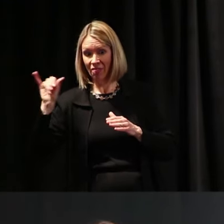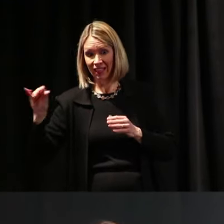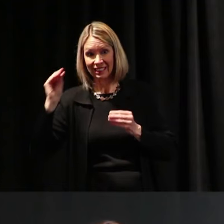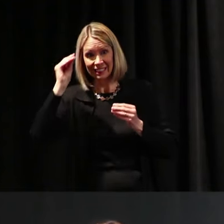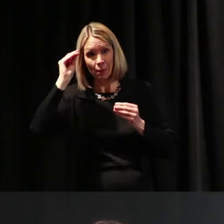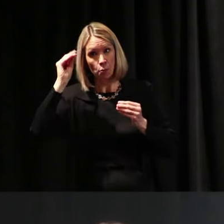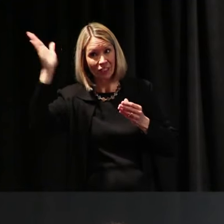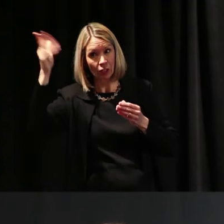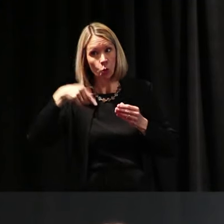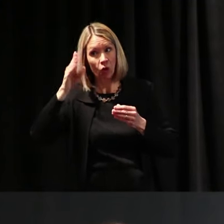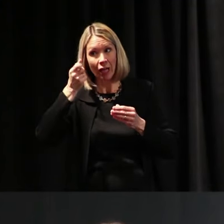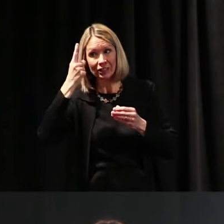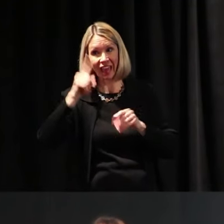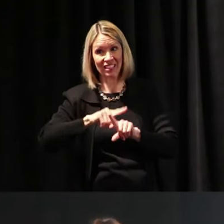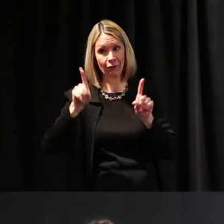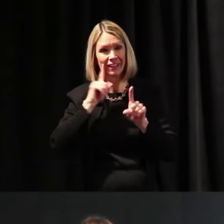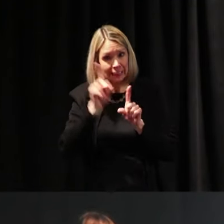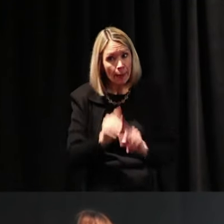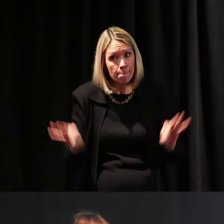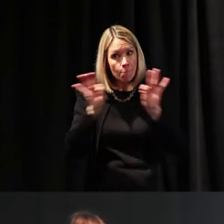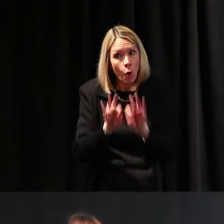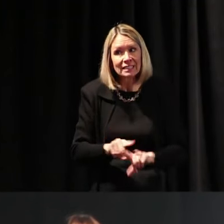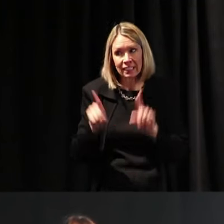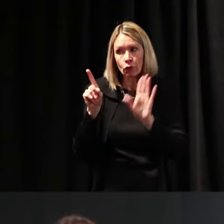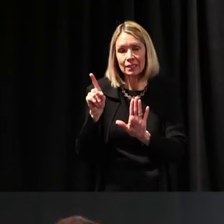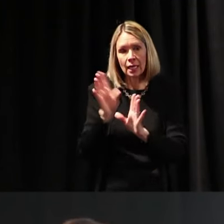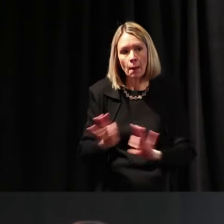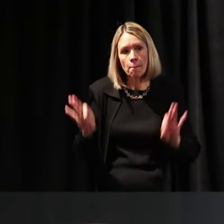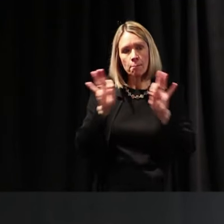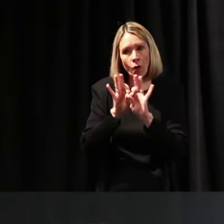It's an important one. It's an important one for how we teach our kids.